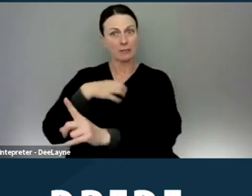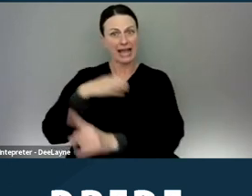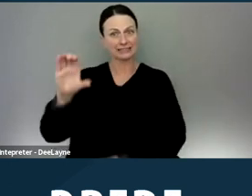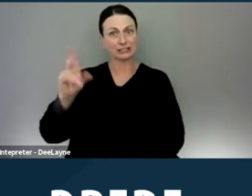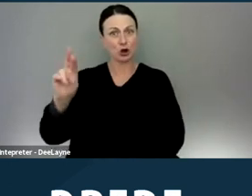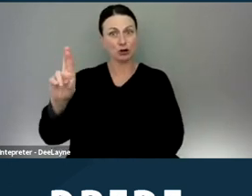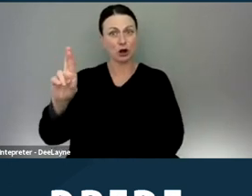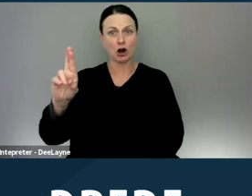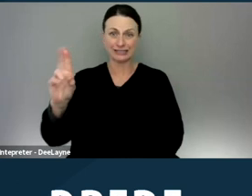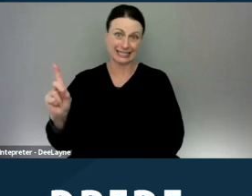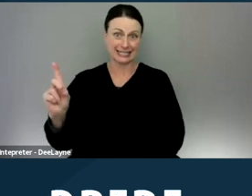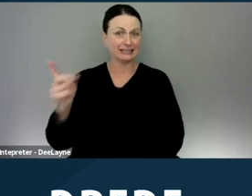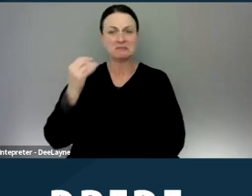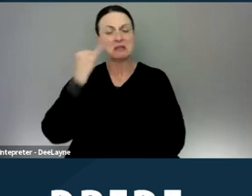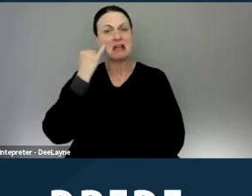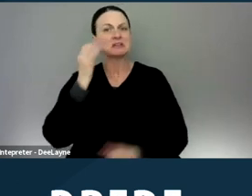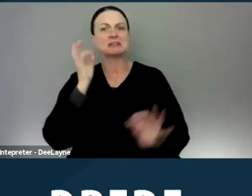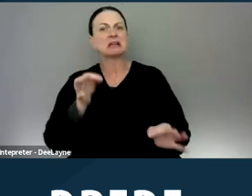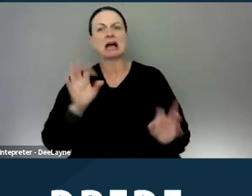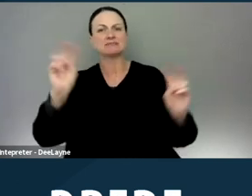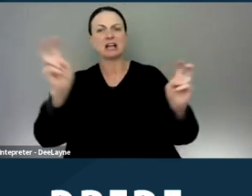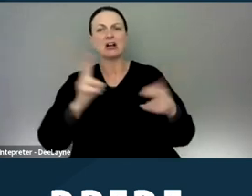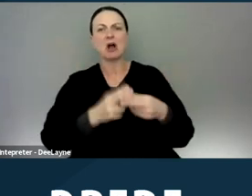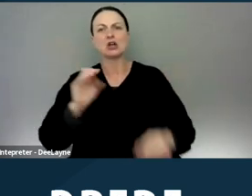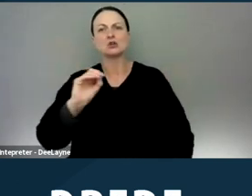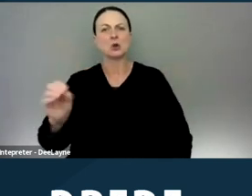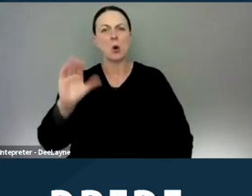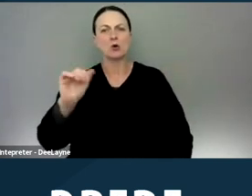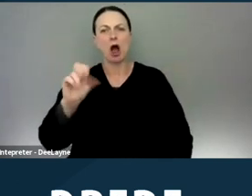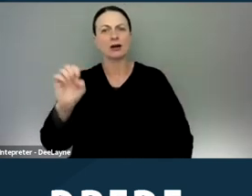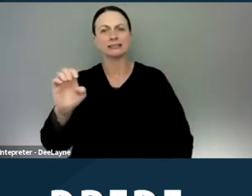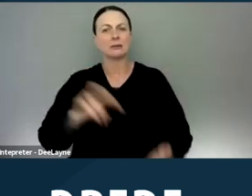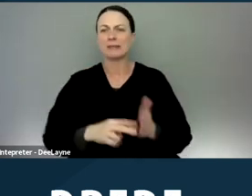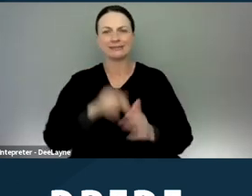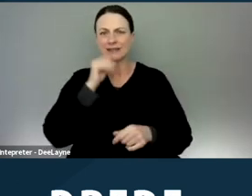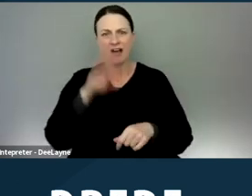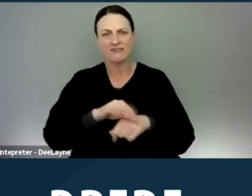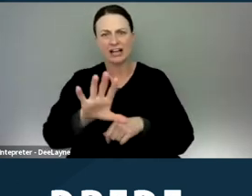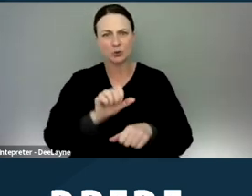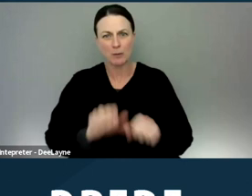even if they decide to no cause it, it doesn't have any kind of effect on your ability to file a lawsuit.